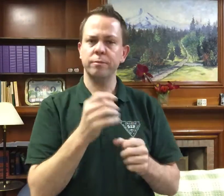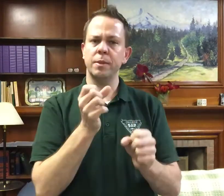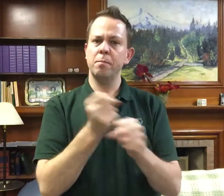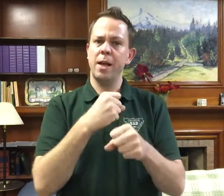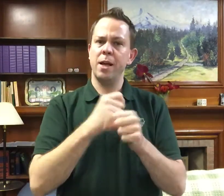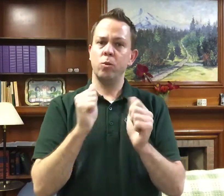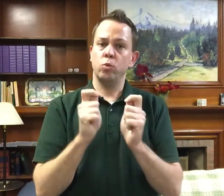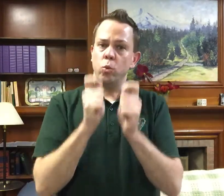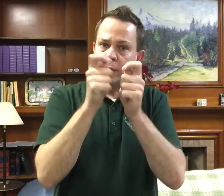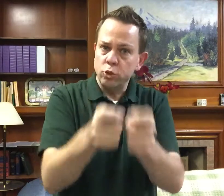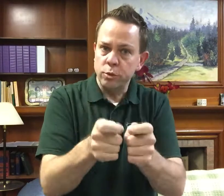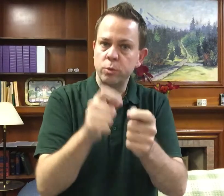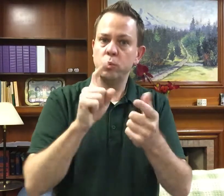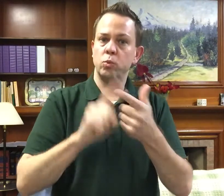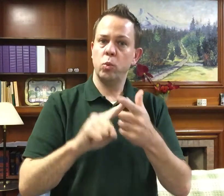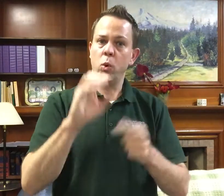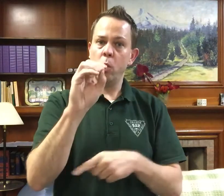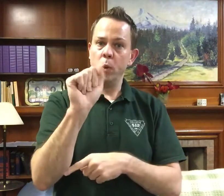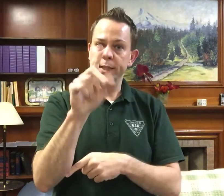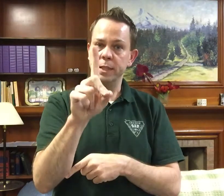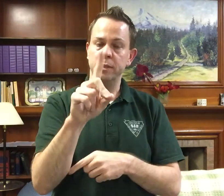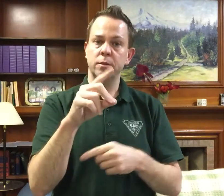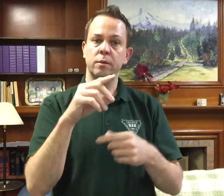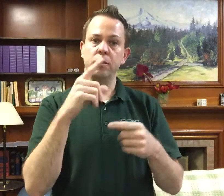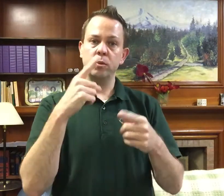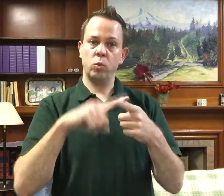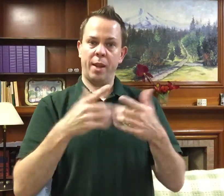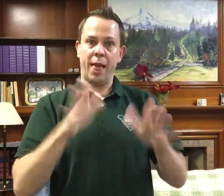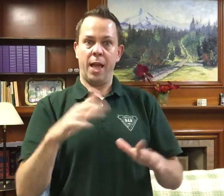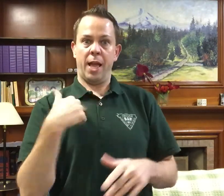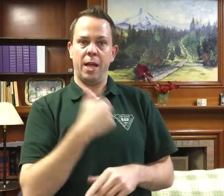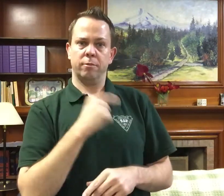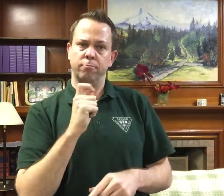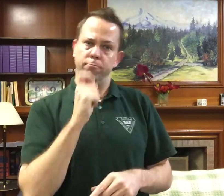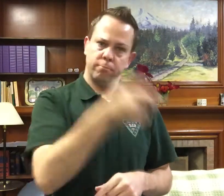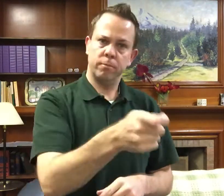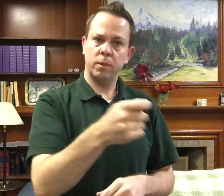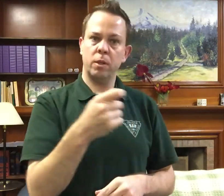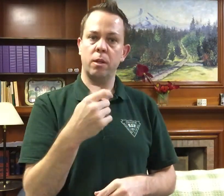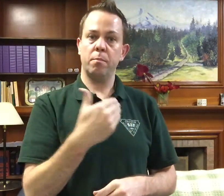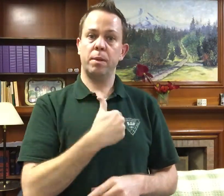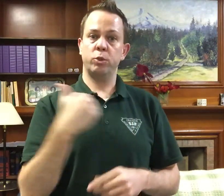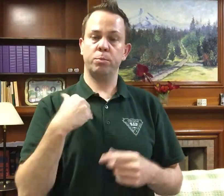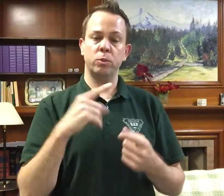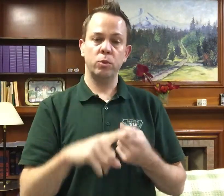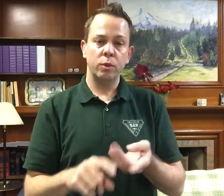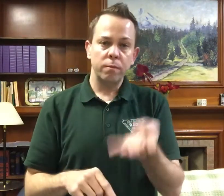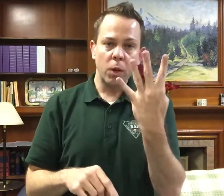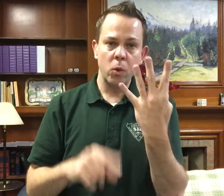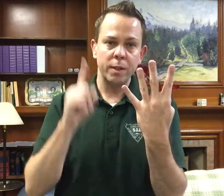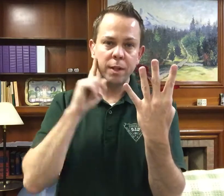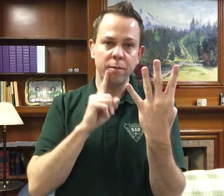However, we have had one individual make a donation to OAD to allow us in turn to donate cost of the membership